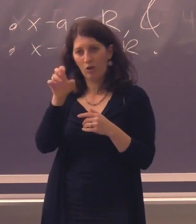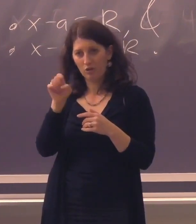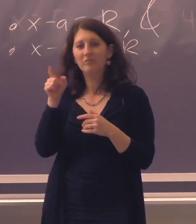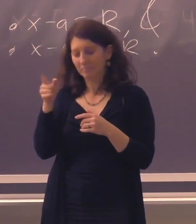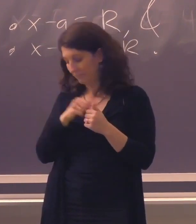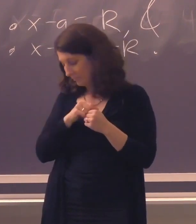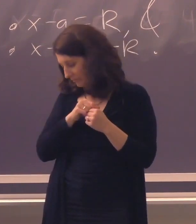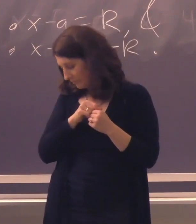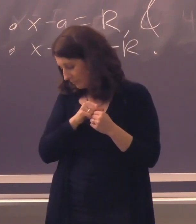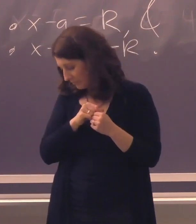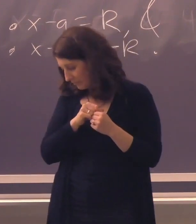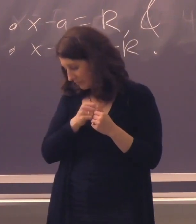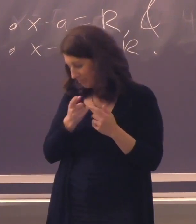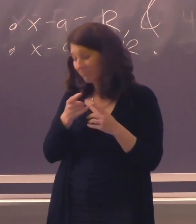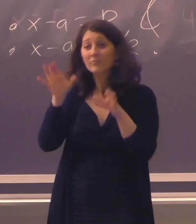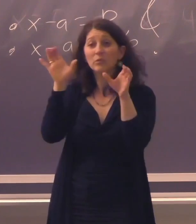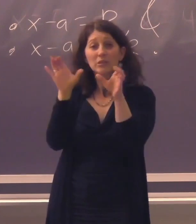on the Registry of the Interpreters for the Deaf board.